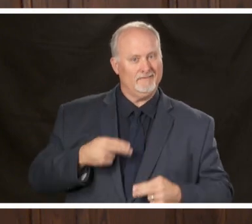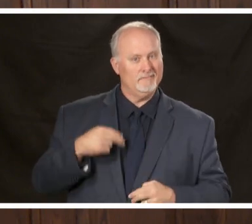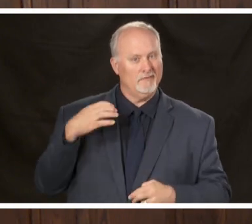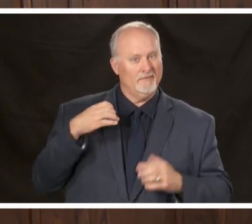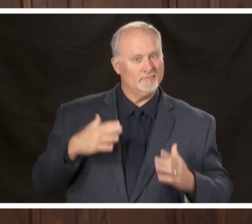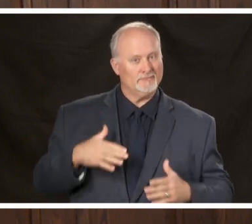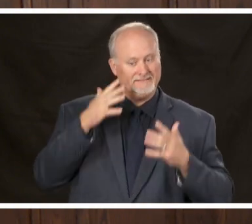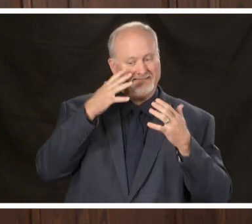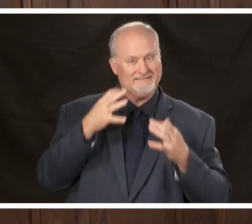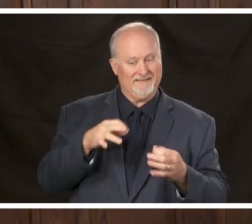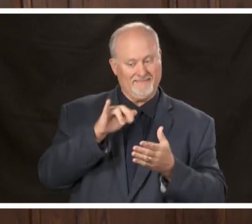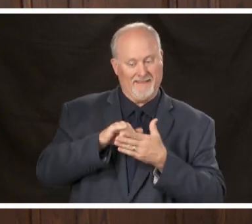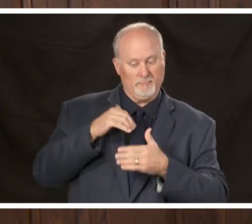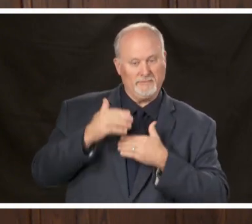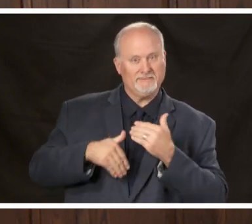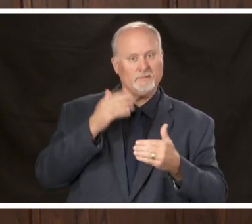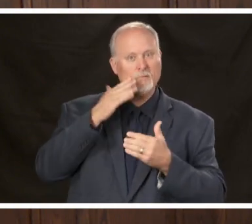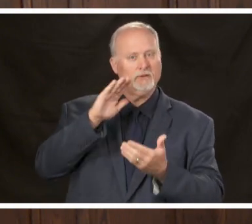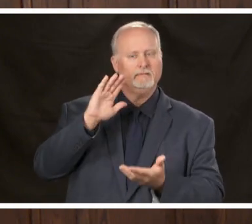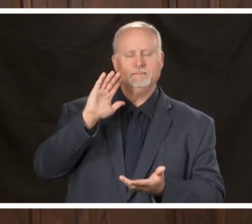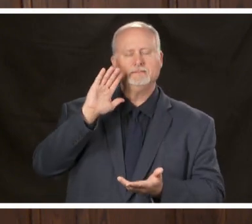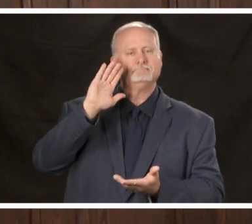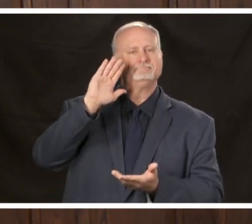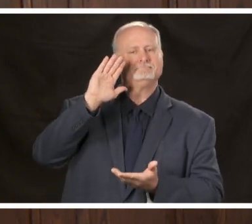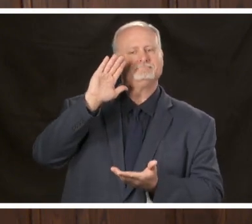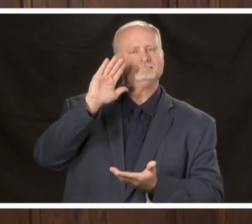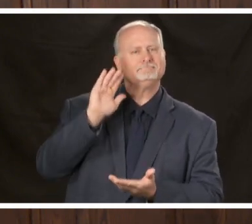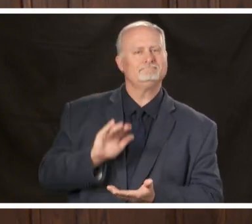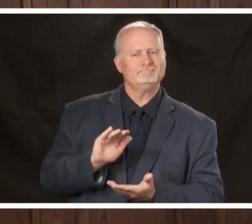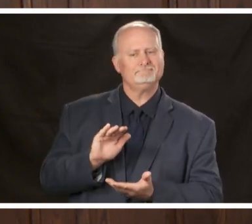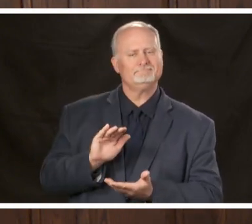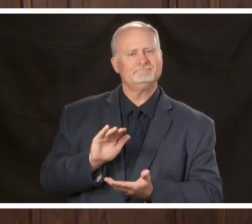procedures would greatly reduce the access to personal protective equipment